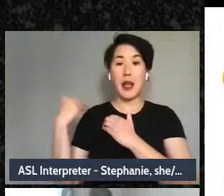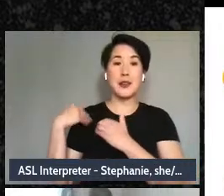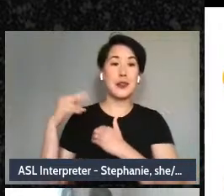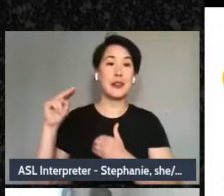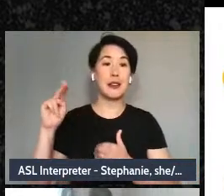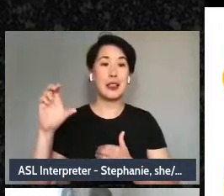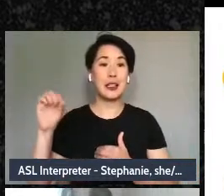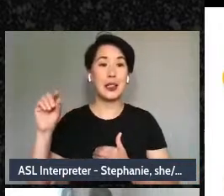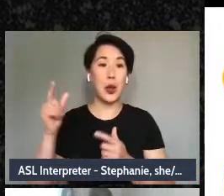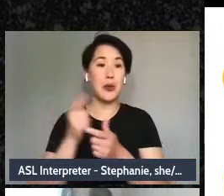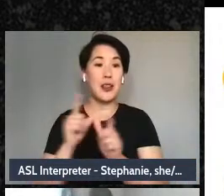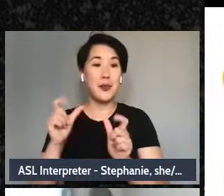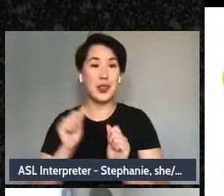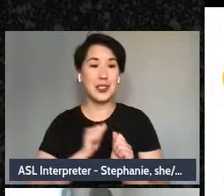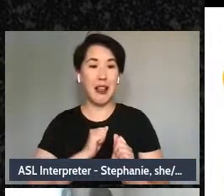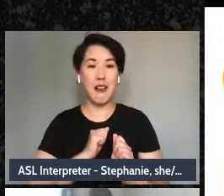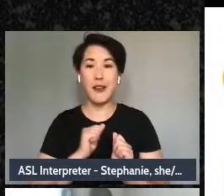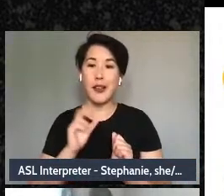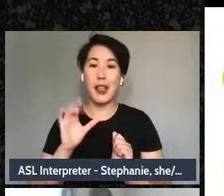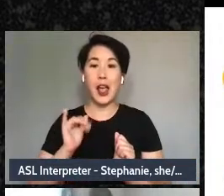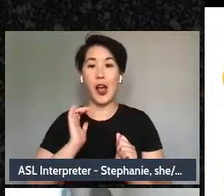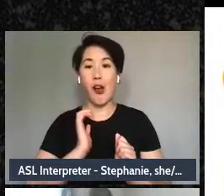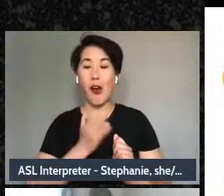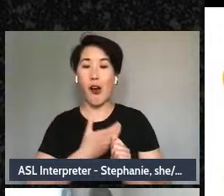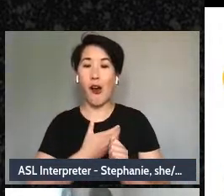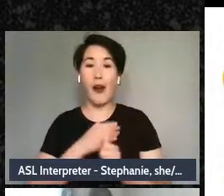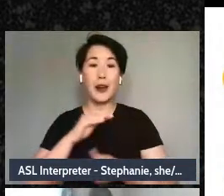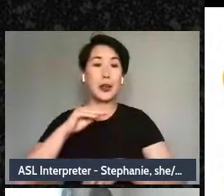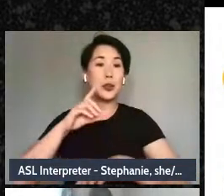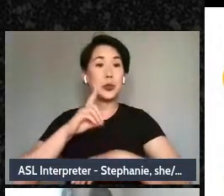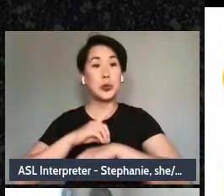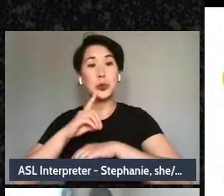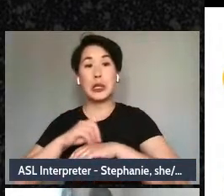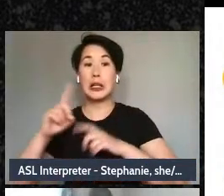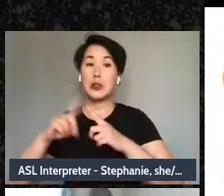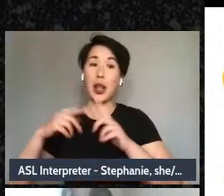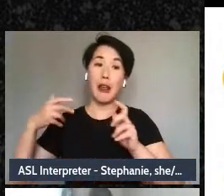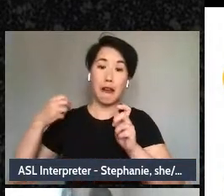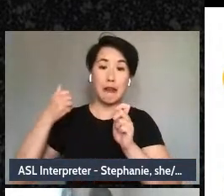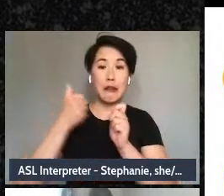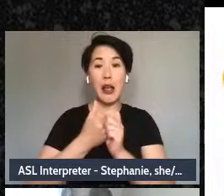and that's a really good question because there's a lot of stuff that could just become part of the